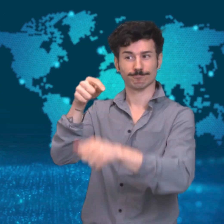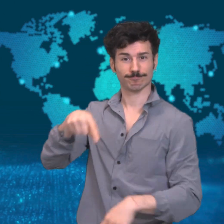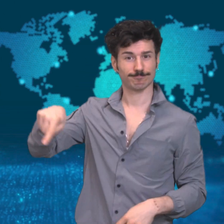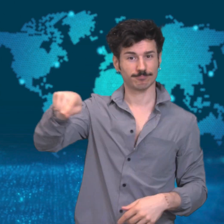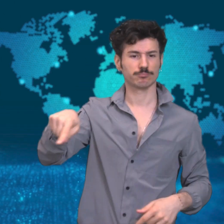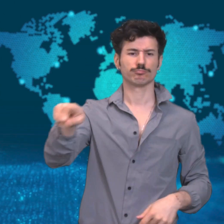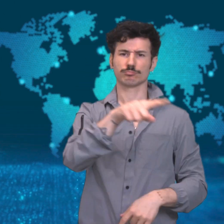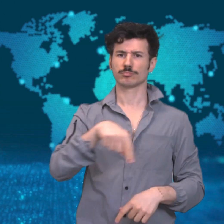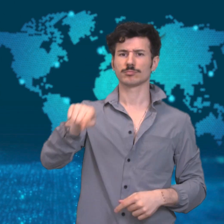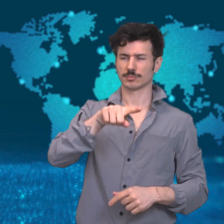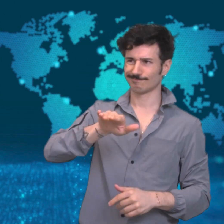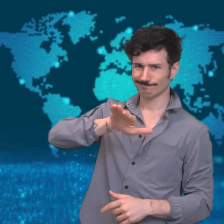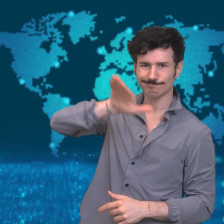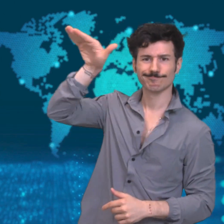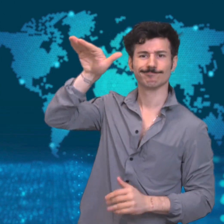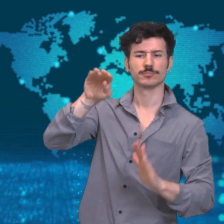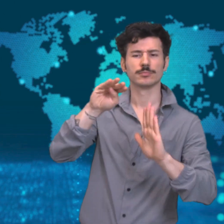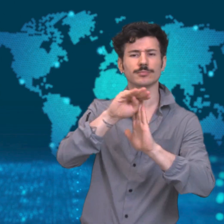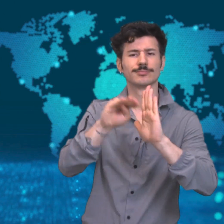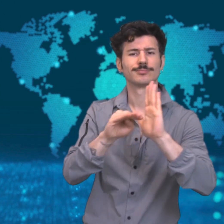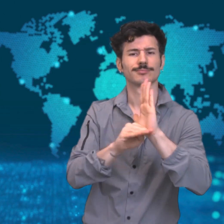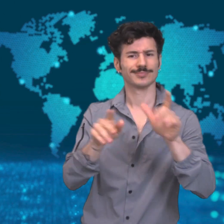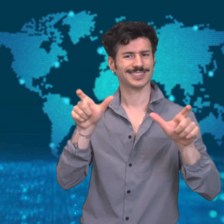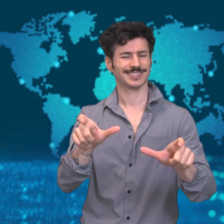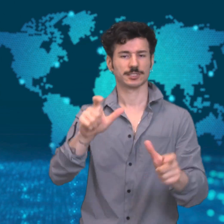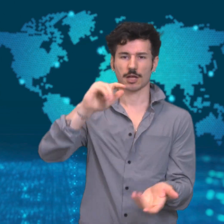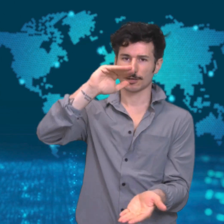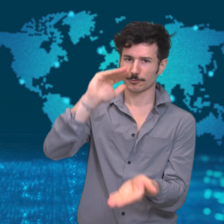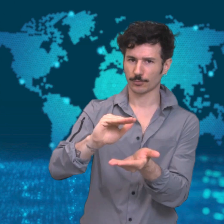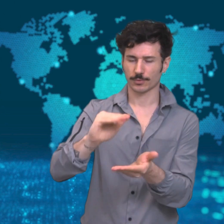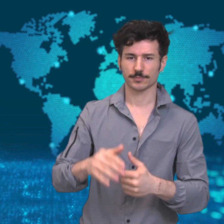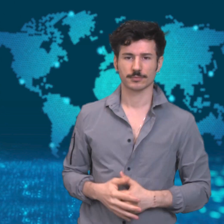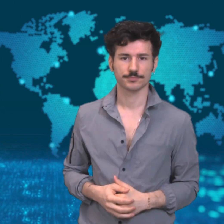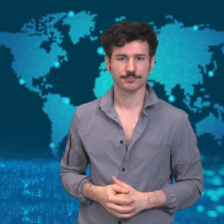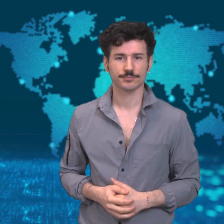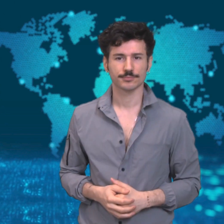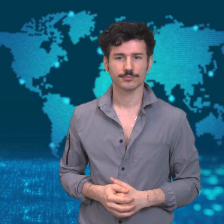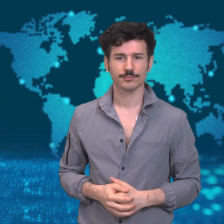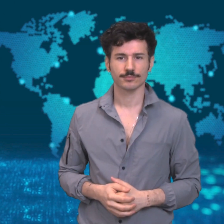encourage the protestors and governors to call for